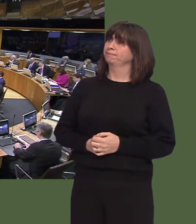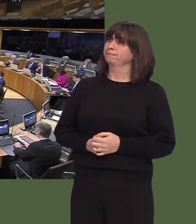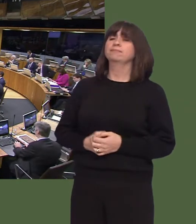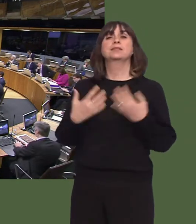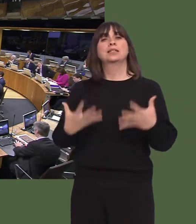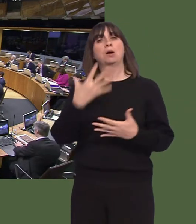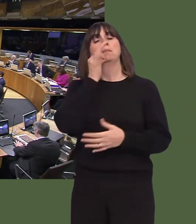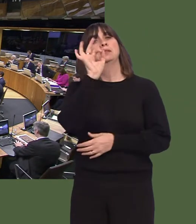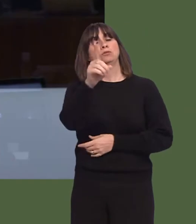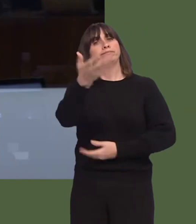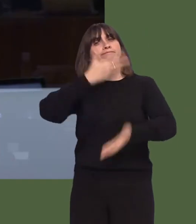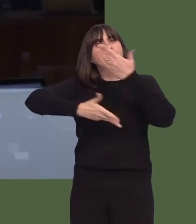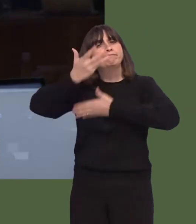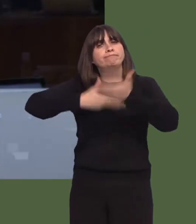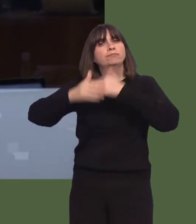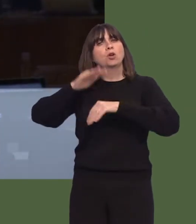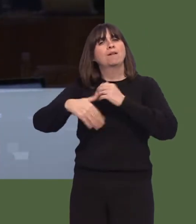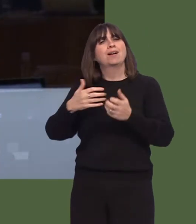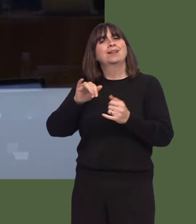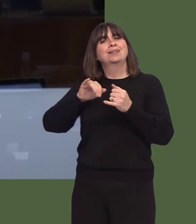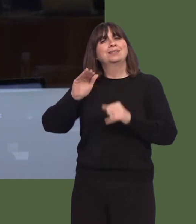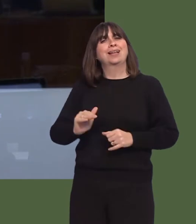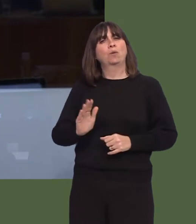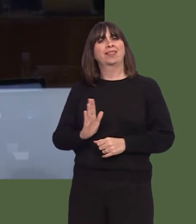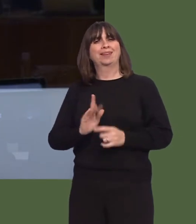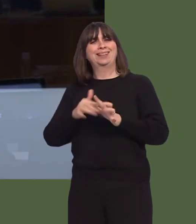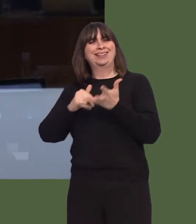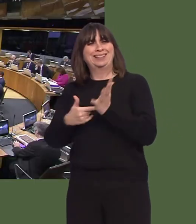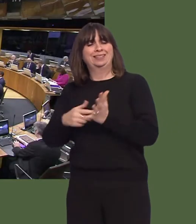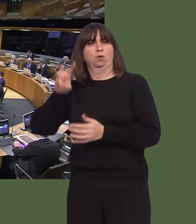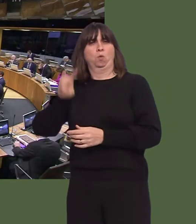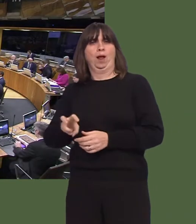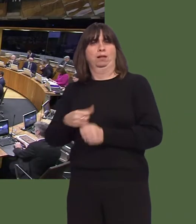yn ne-ddwyrain Cymru? OAQ51496 Carwyn Jones AM: Our plans for economic development